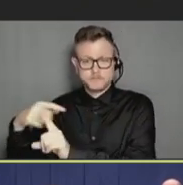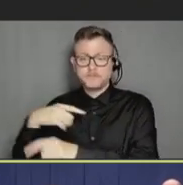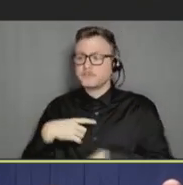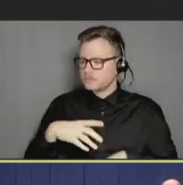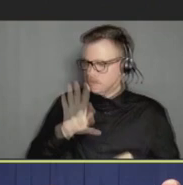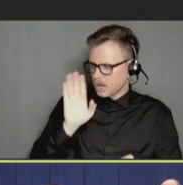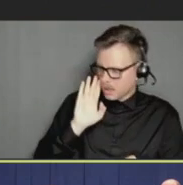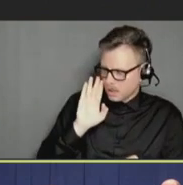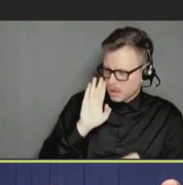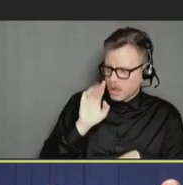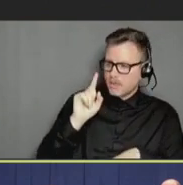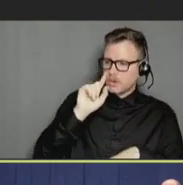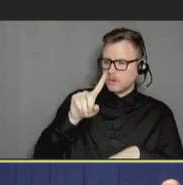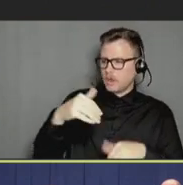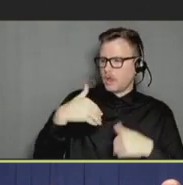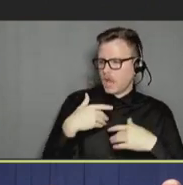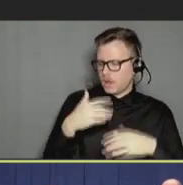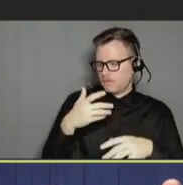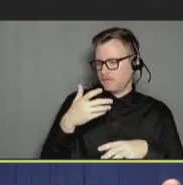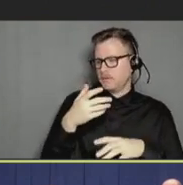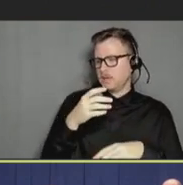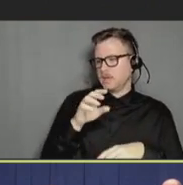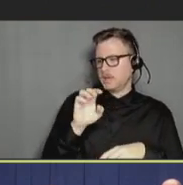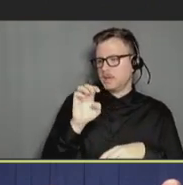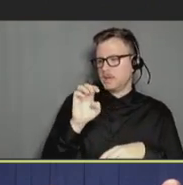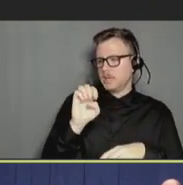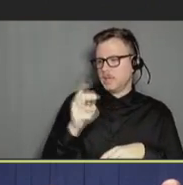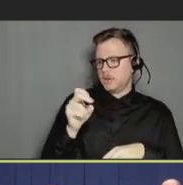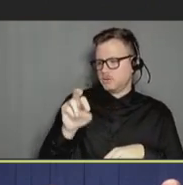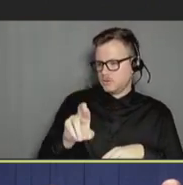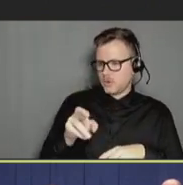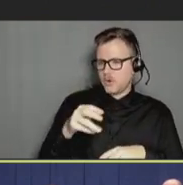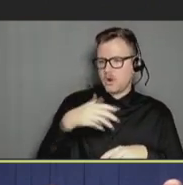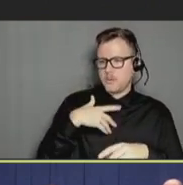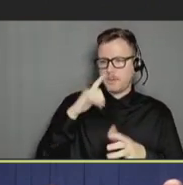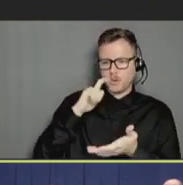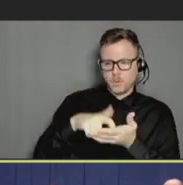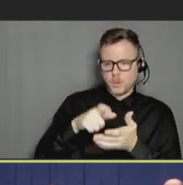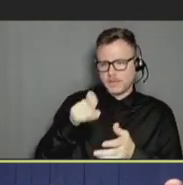system where you know, an EHR pick up that they might need a vaccine, our patient might.